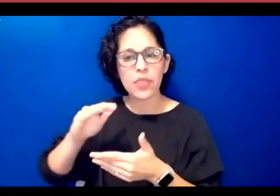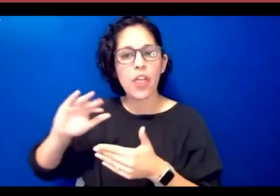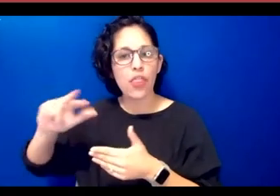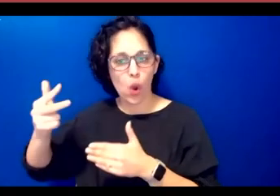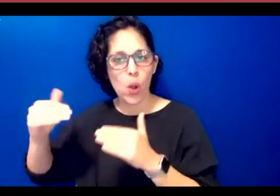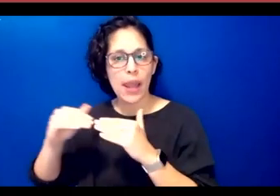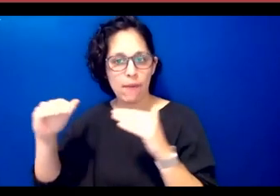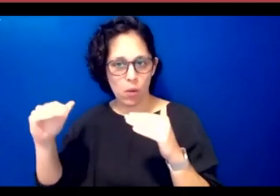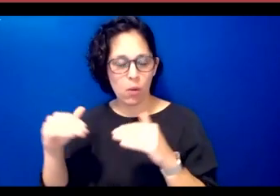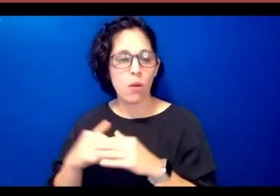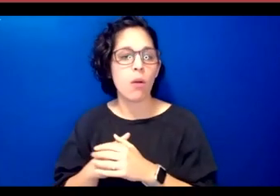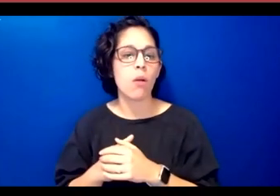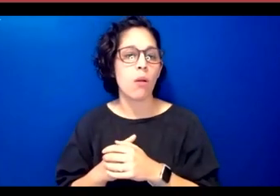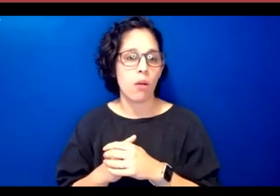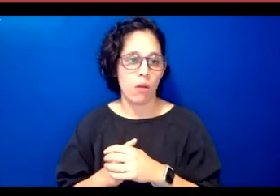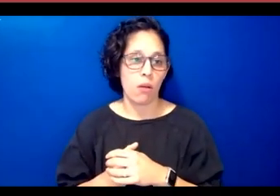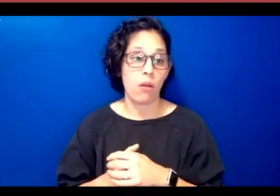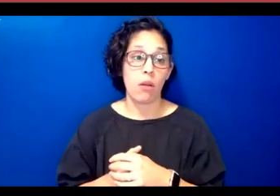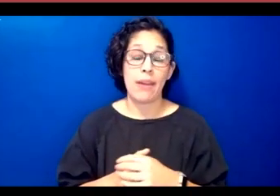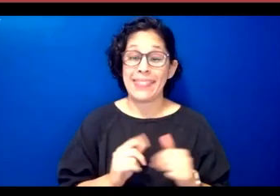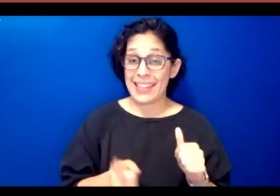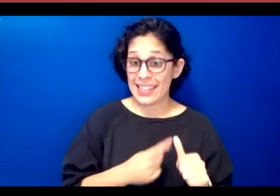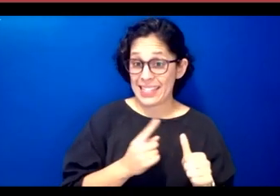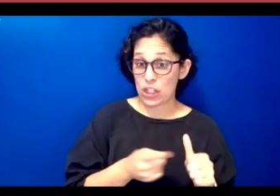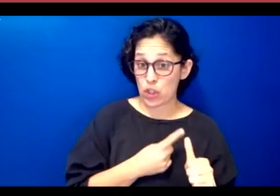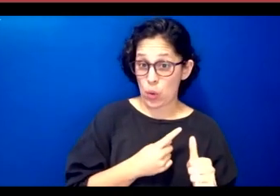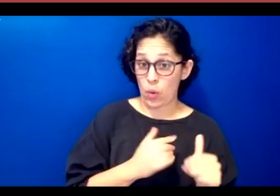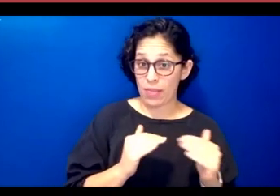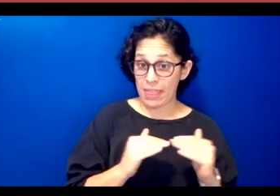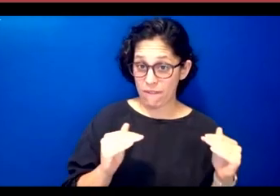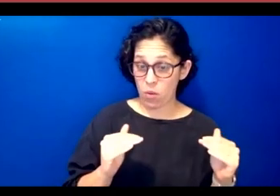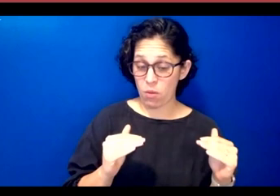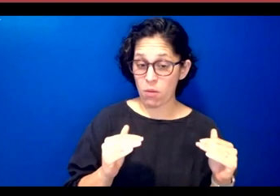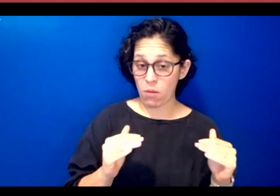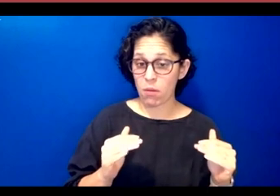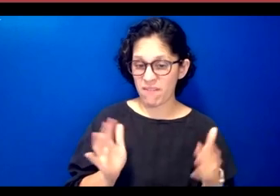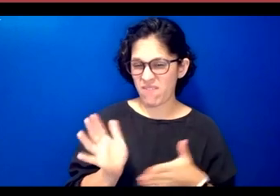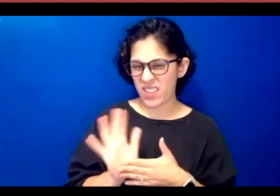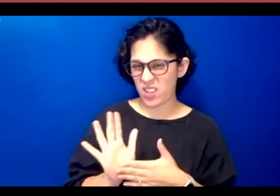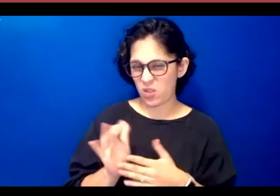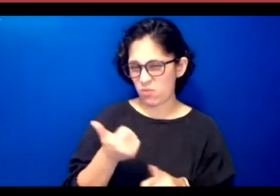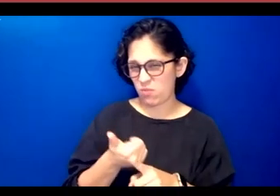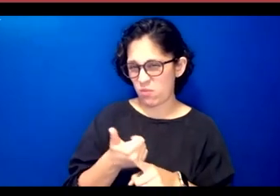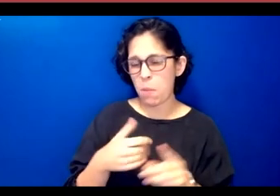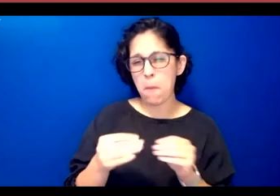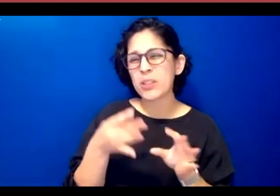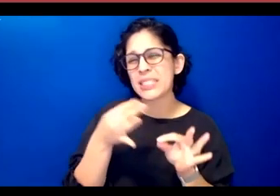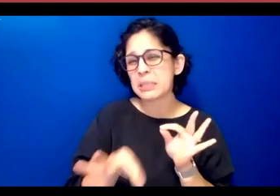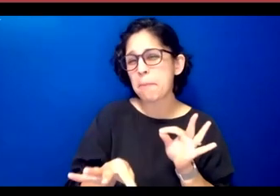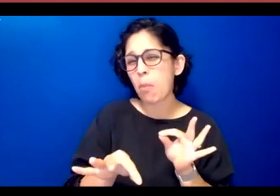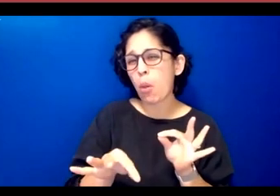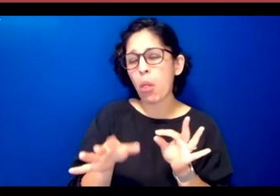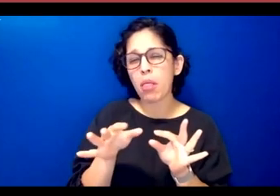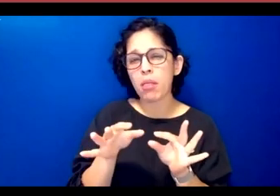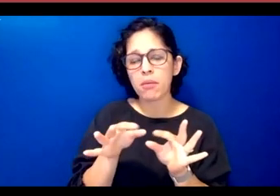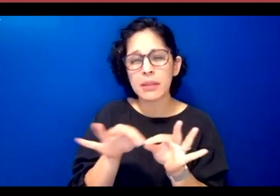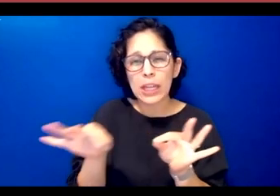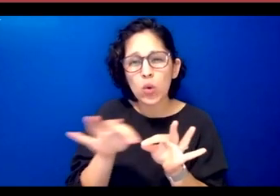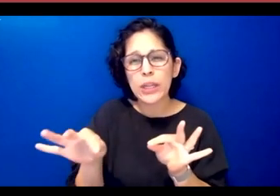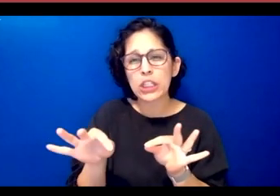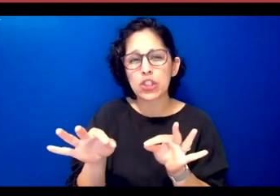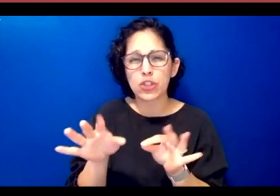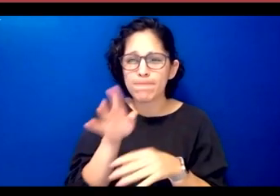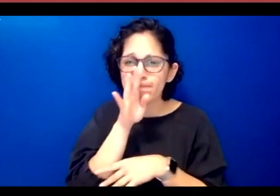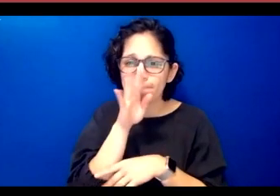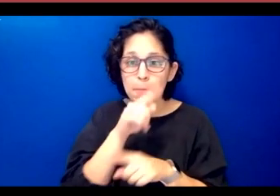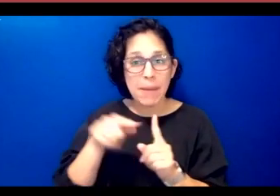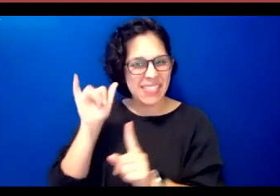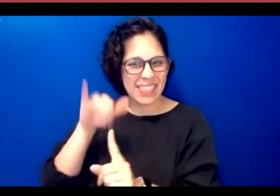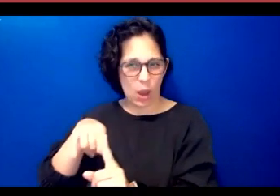initial level um the videos have a much simpler language but this one is a little more advanced